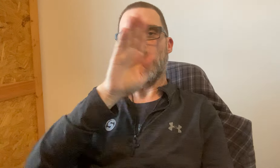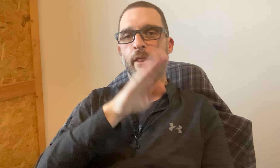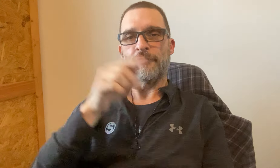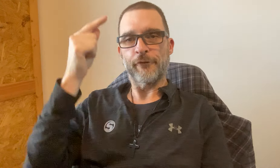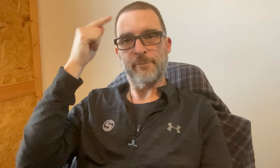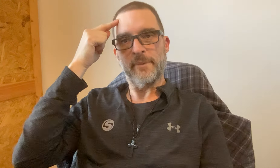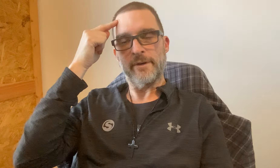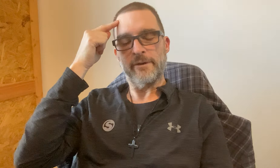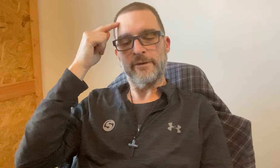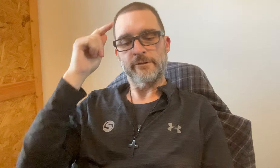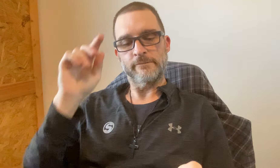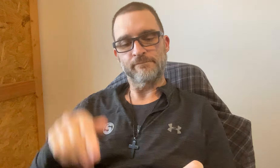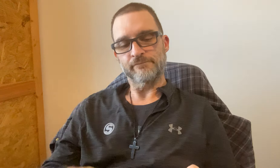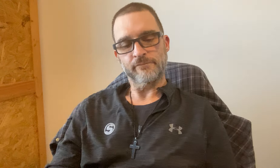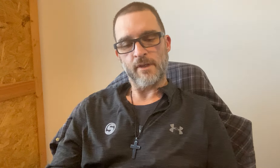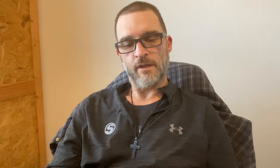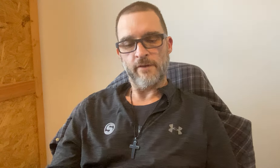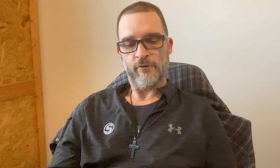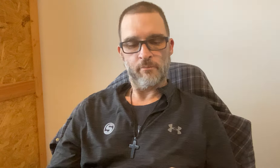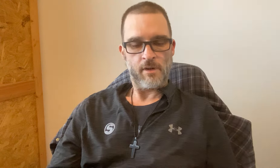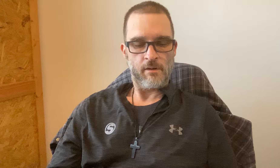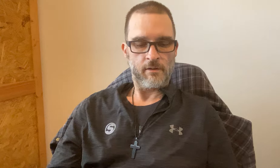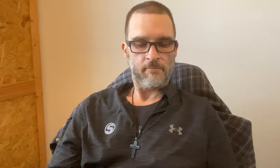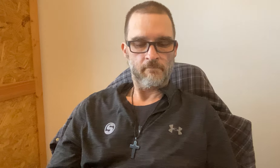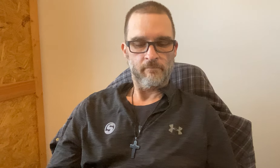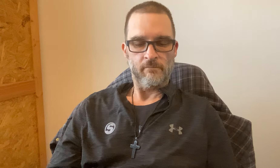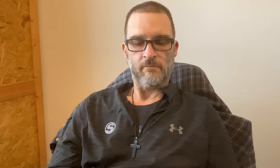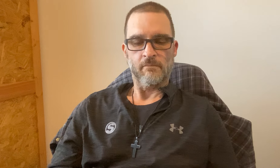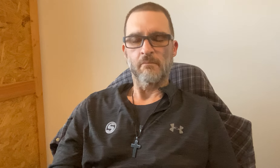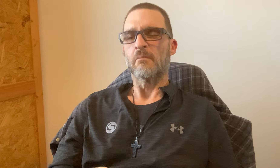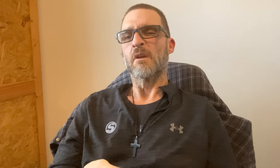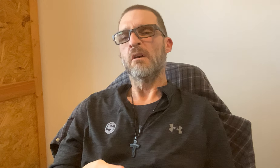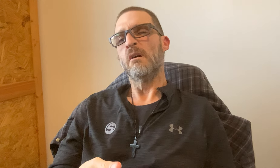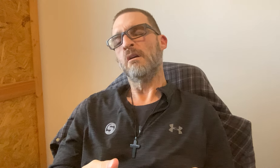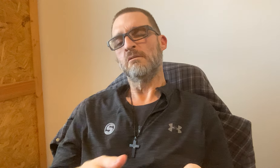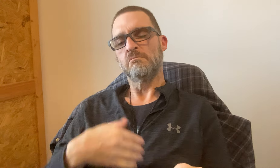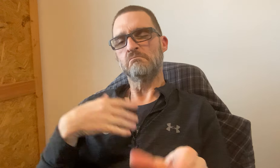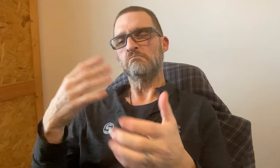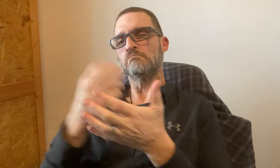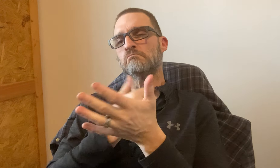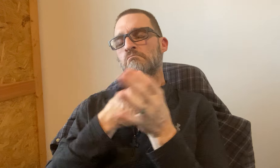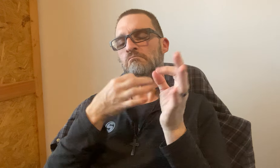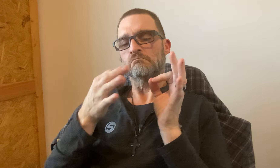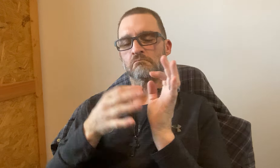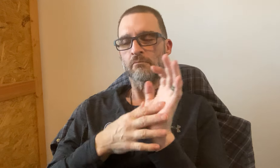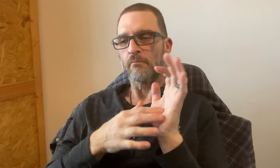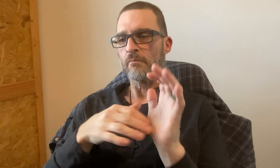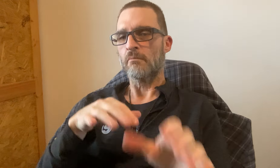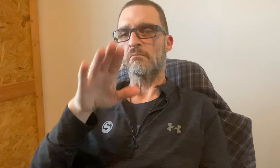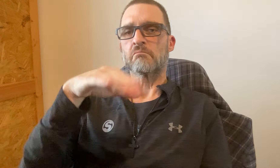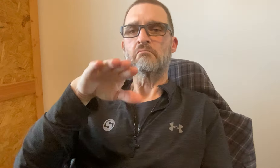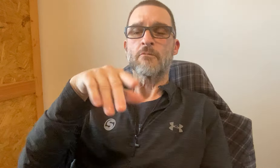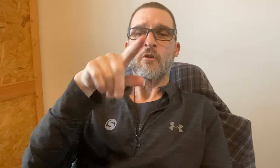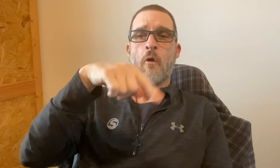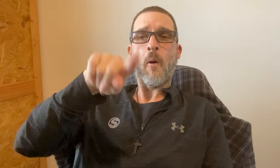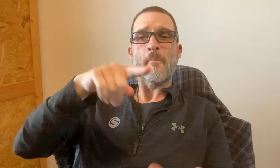The bottom part has been cut out. Never mind. *Never mind* I'll take the opportunity now to explain.